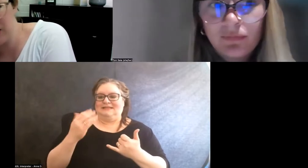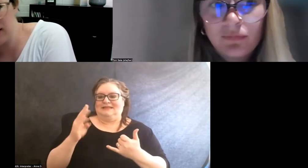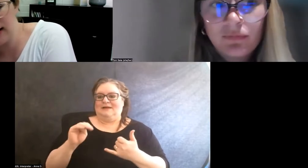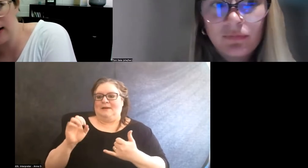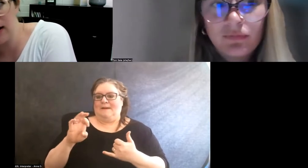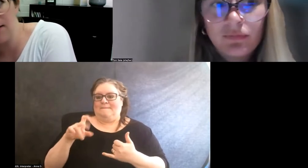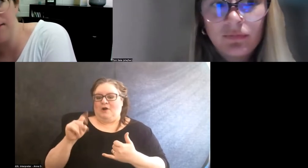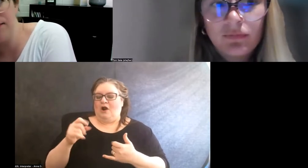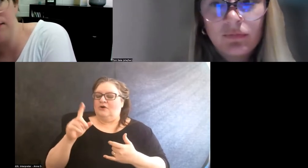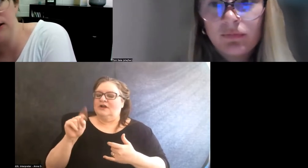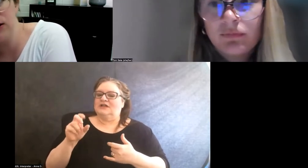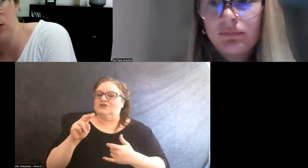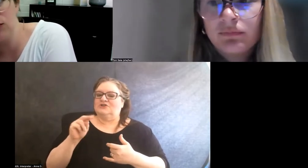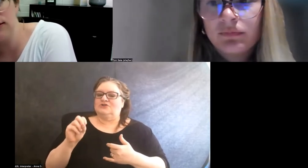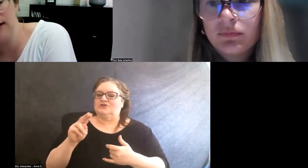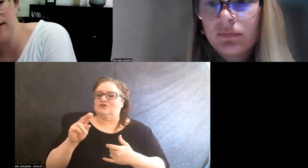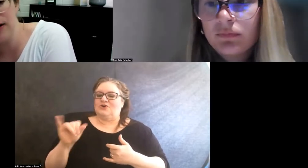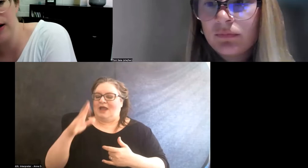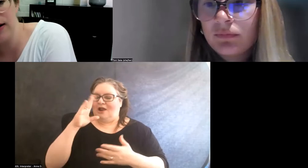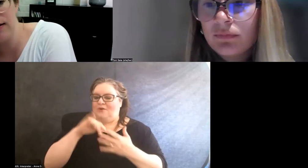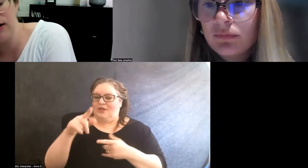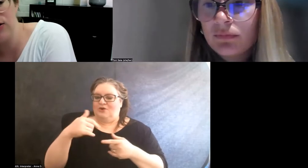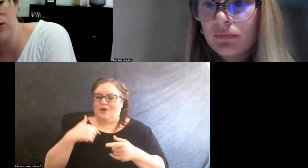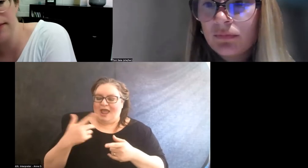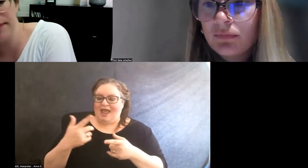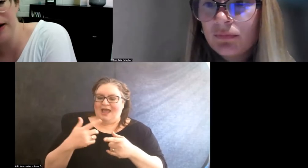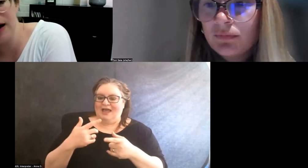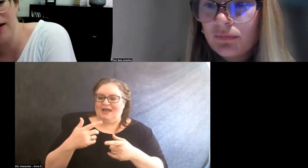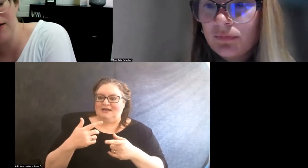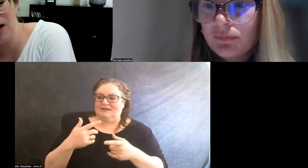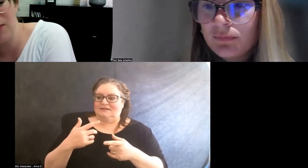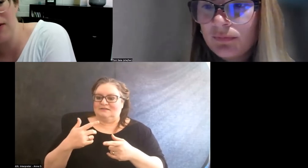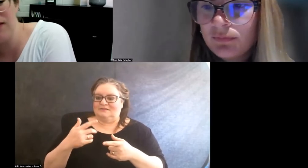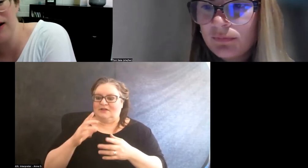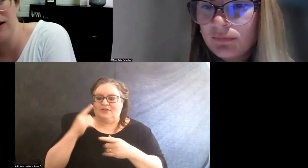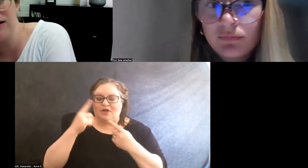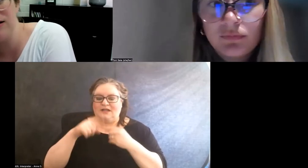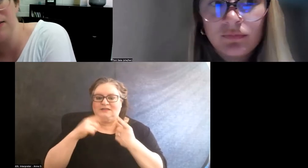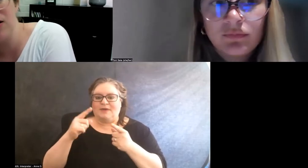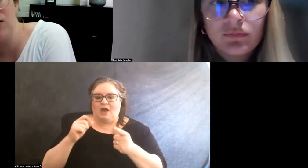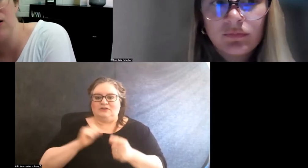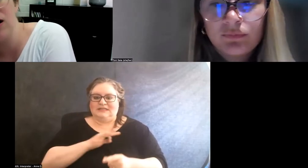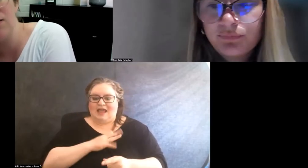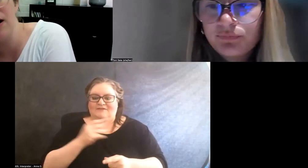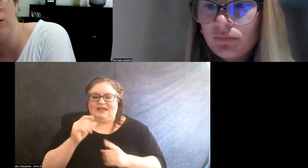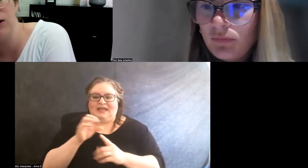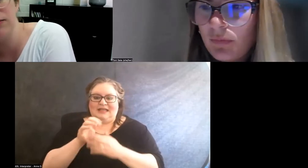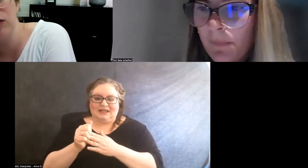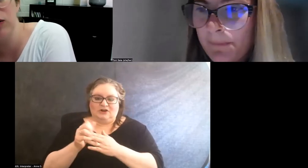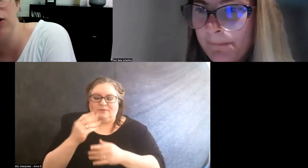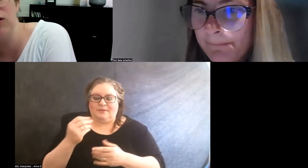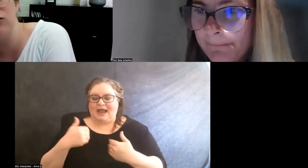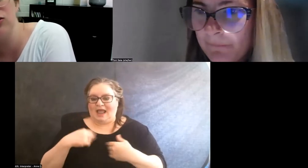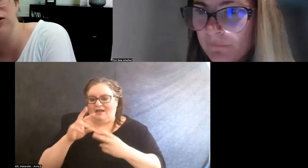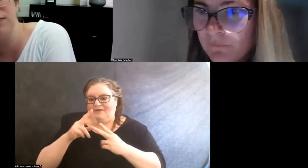about like, you know, staffing and leadership, and I have a couple of ideas about how we build a work culture,